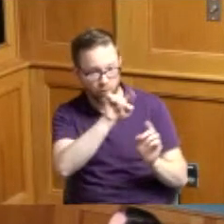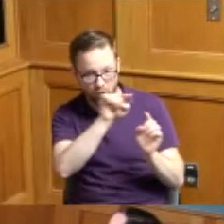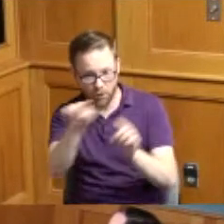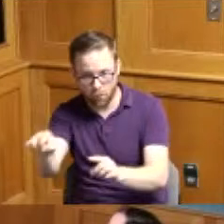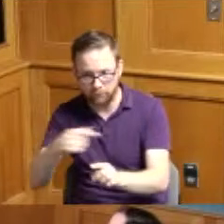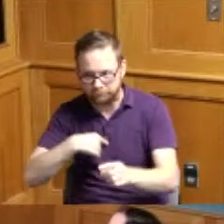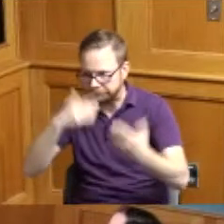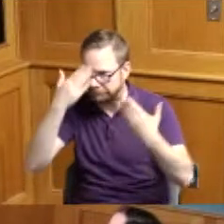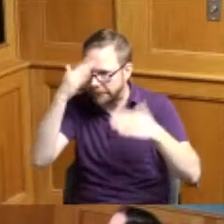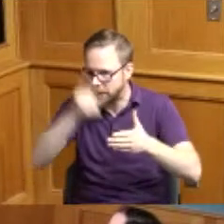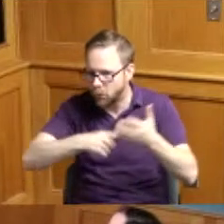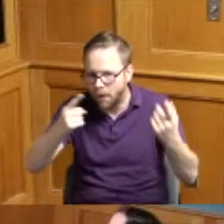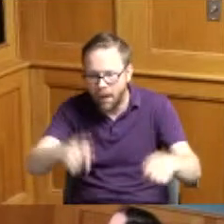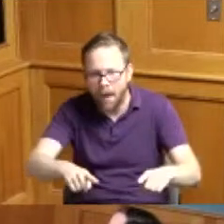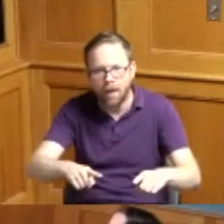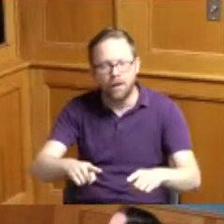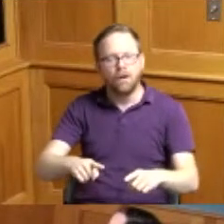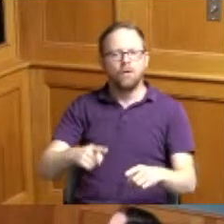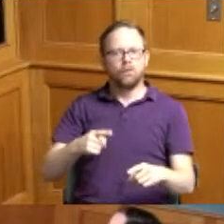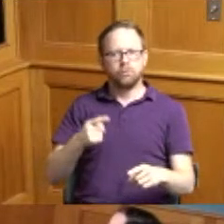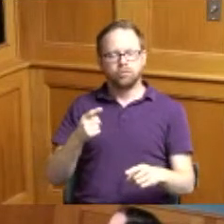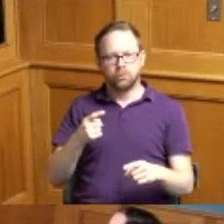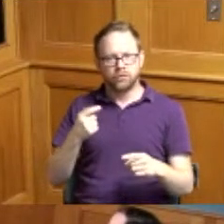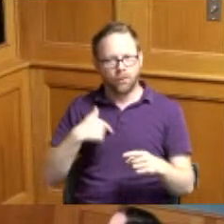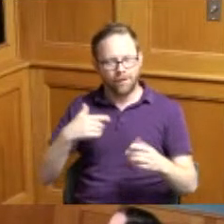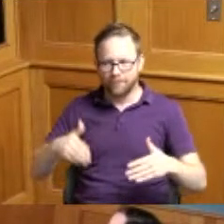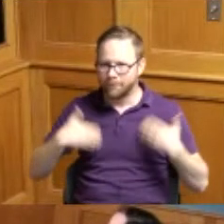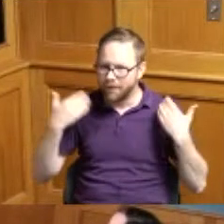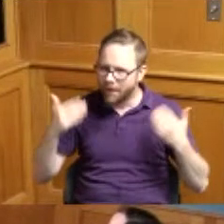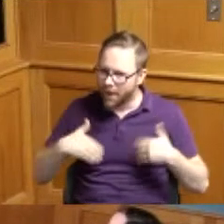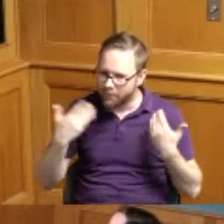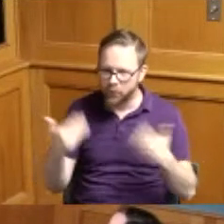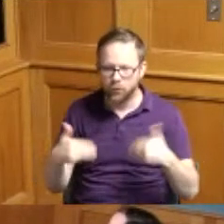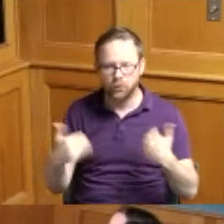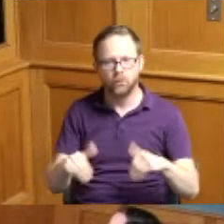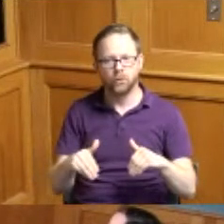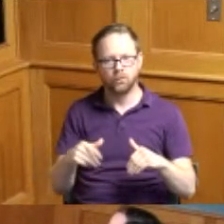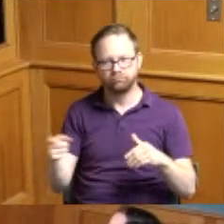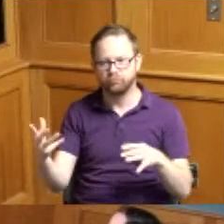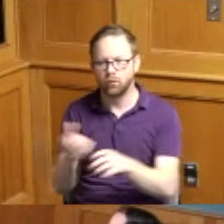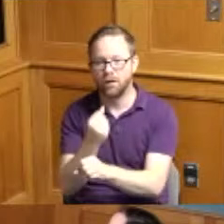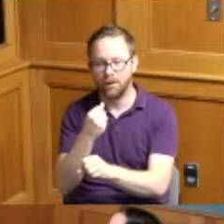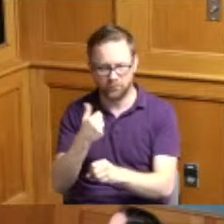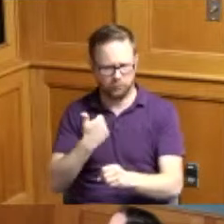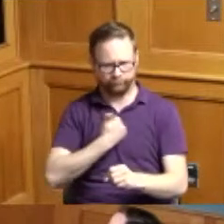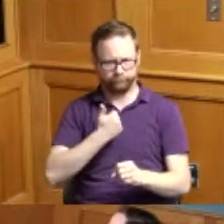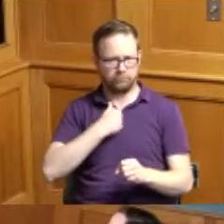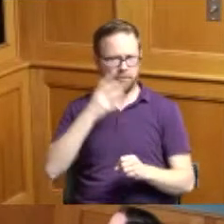happened so I'm so happy of the results for sure being a softball player I played Semi-Pro myself